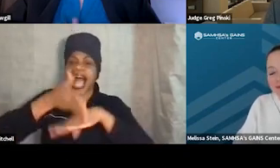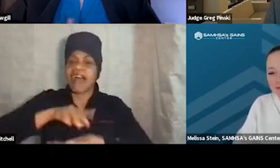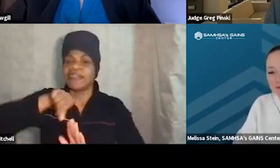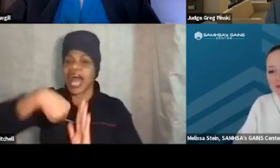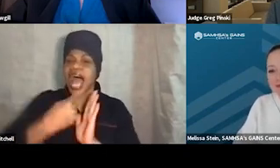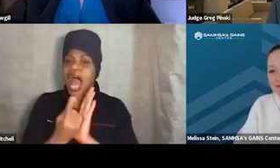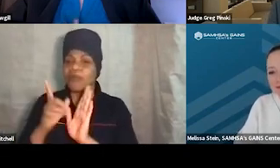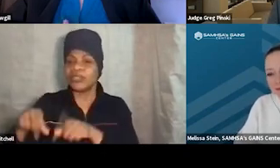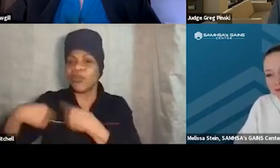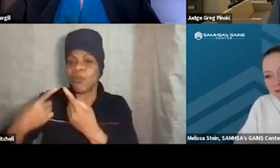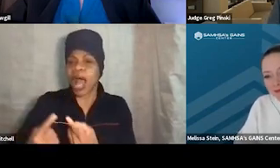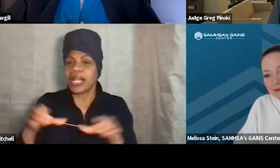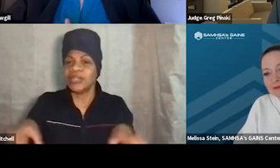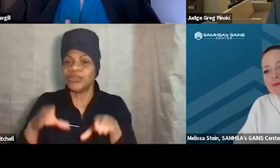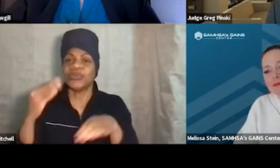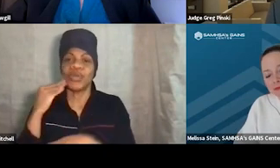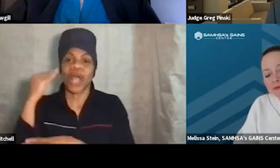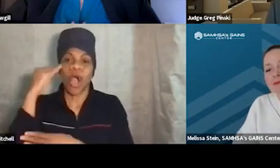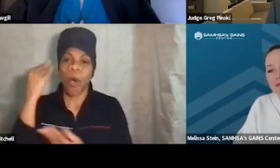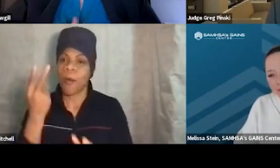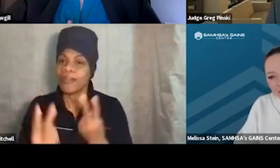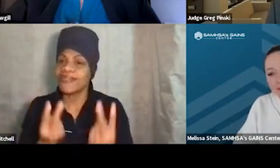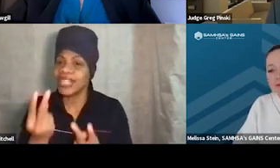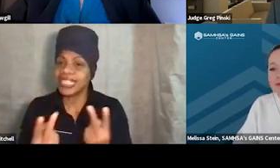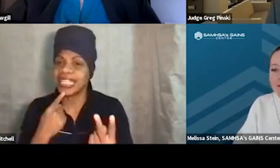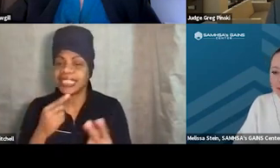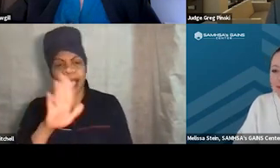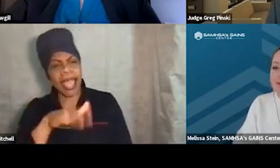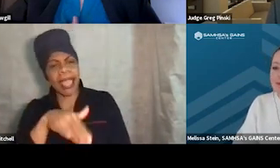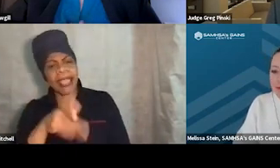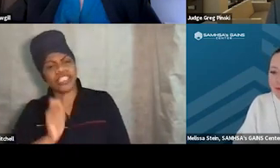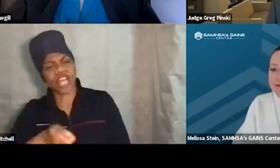as he was doing a home visit and said, "Hey, Judge, you know,